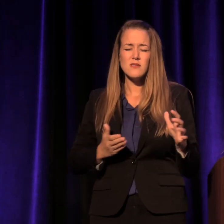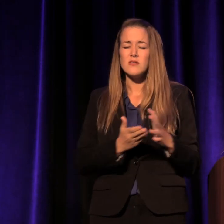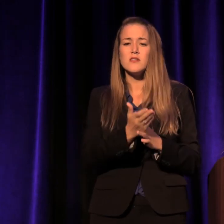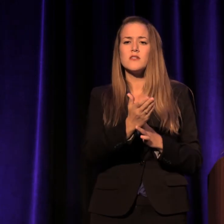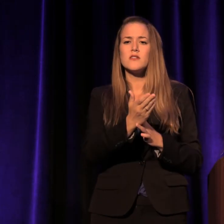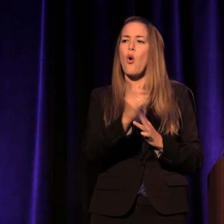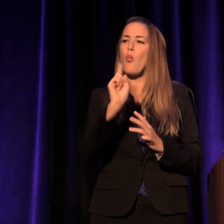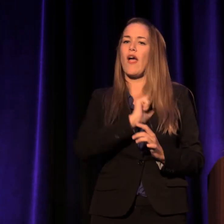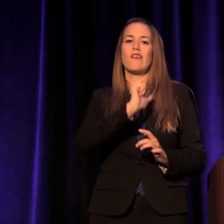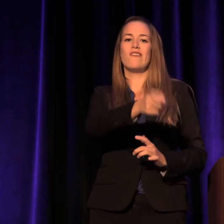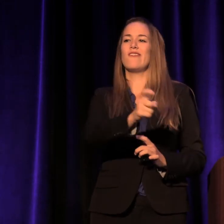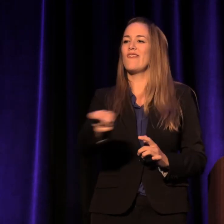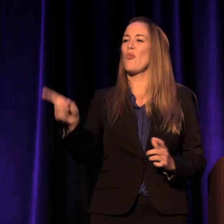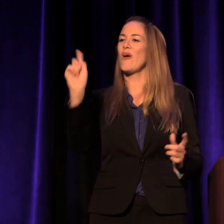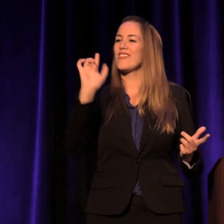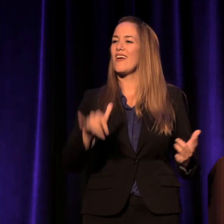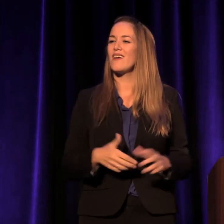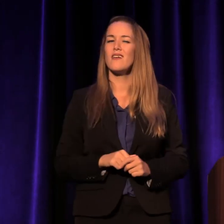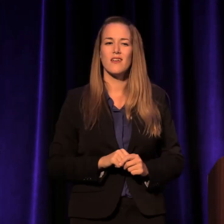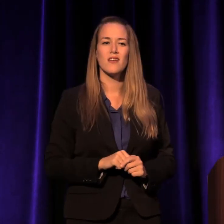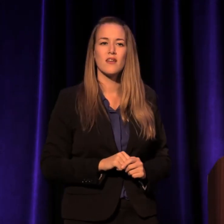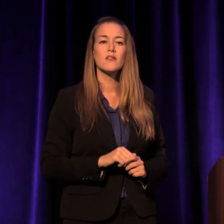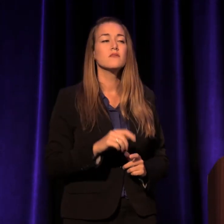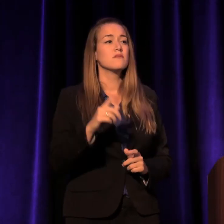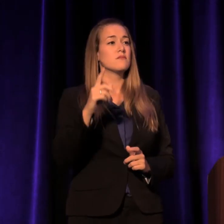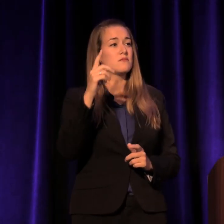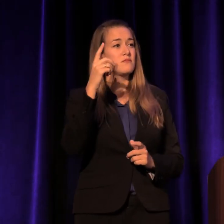Listen, I'm not telling you this to highlight my efforts,